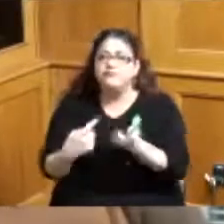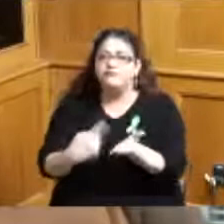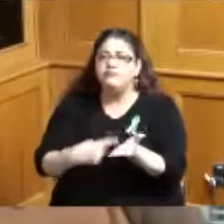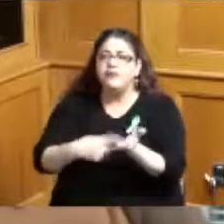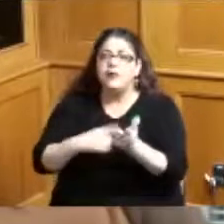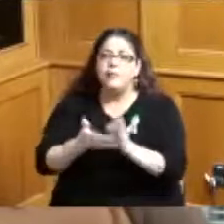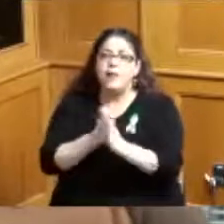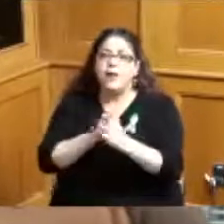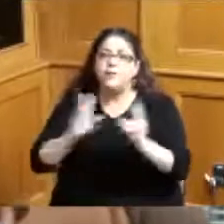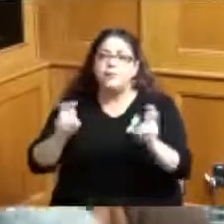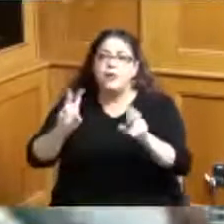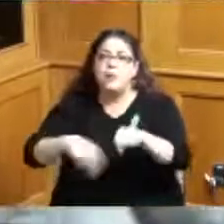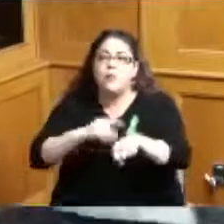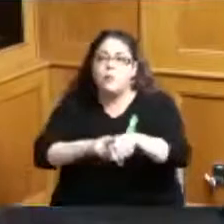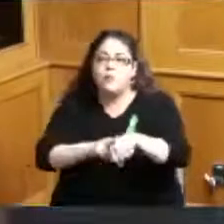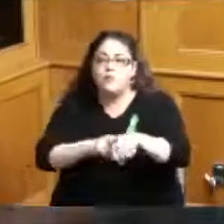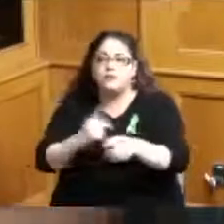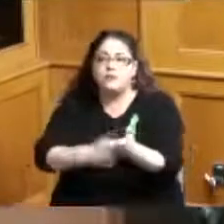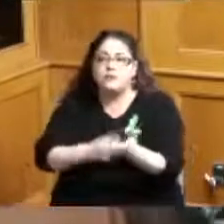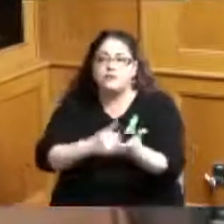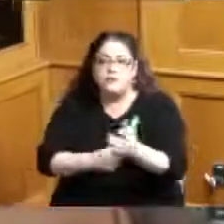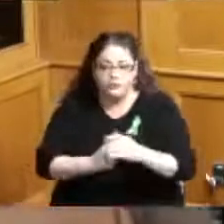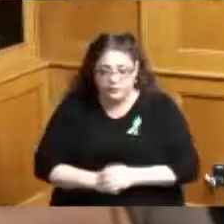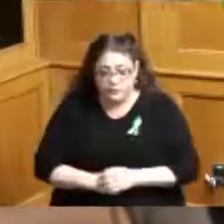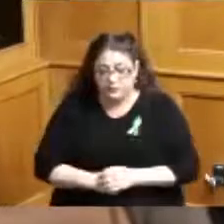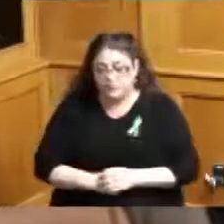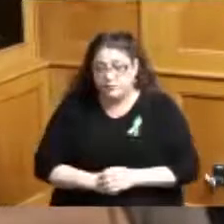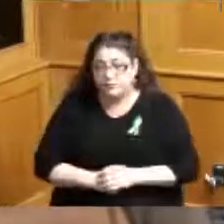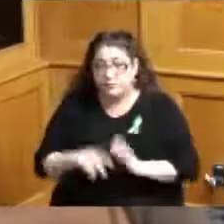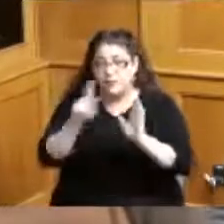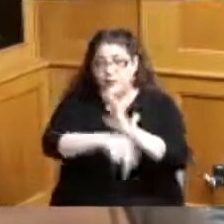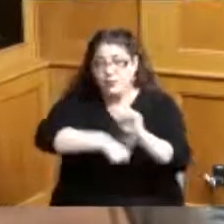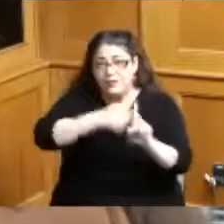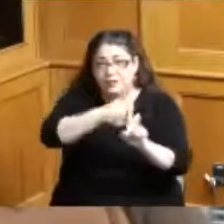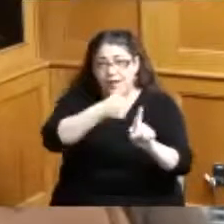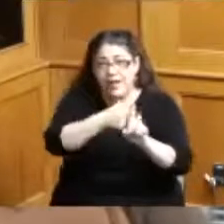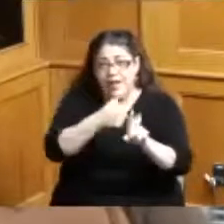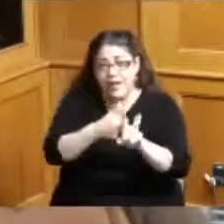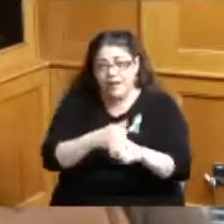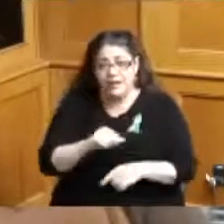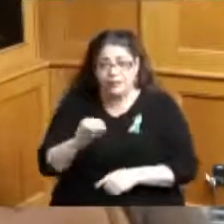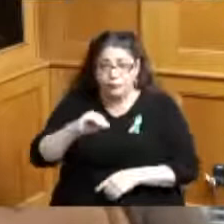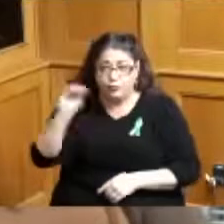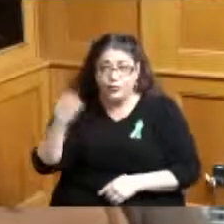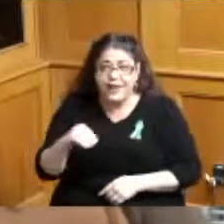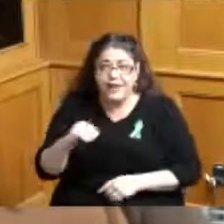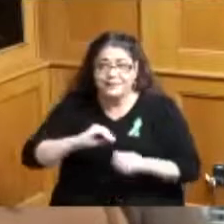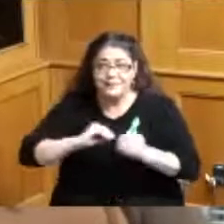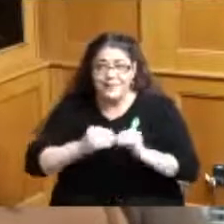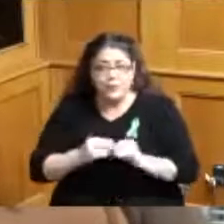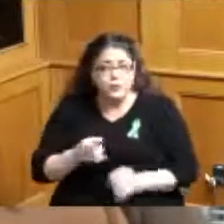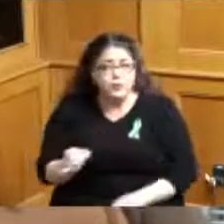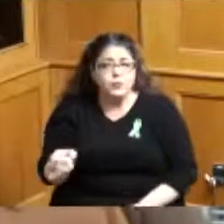six months that that suicide rate in our youth has it's it's extremely high right now we know